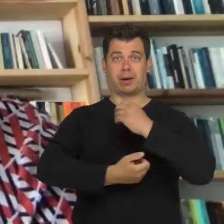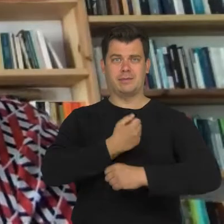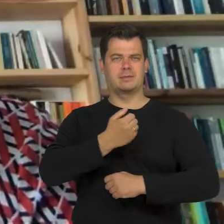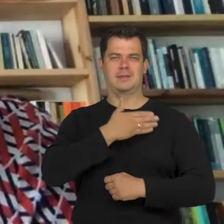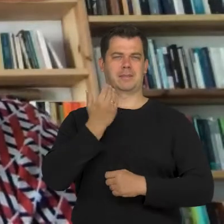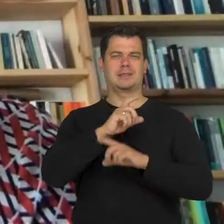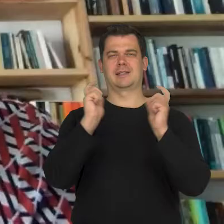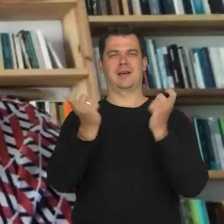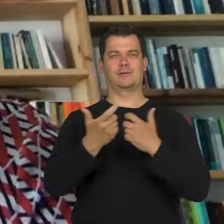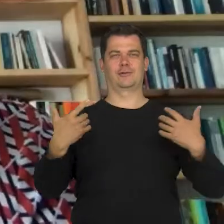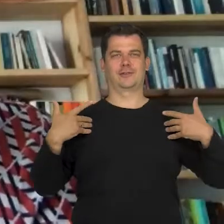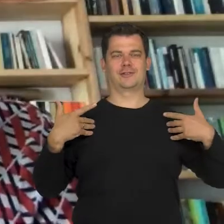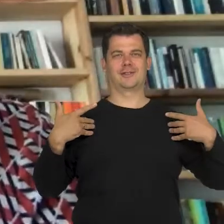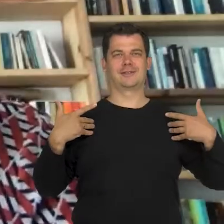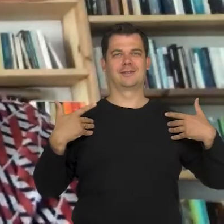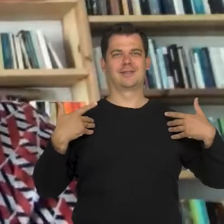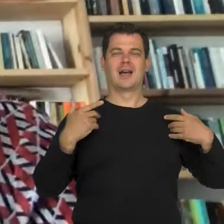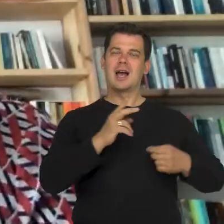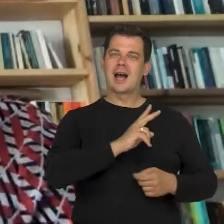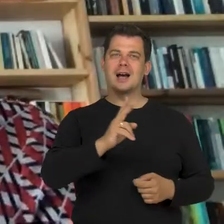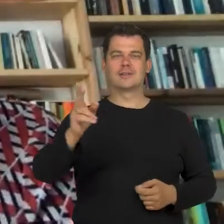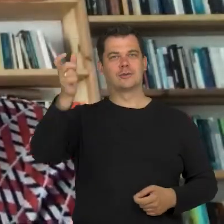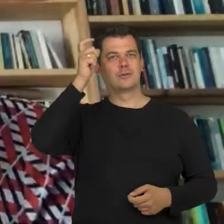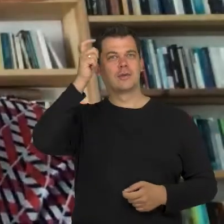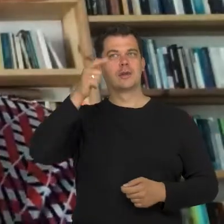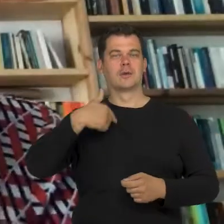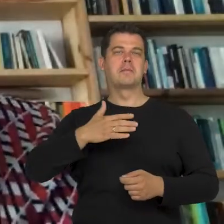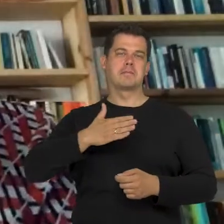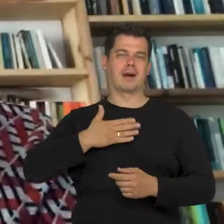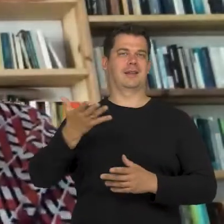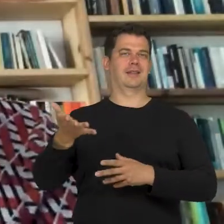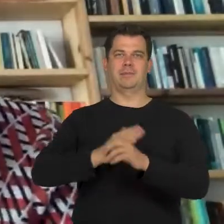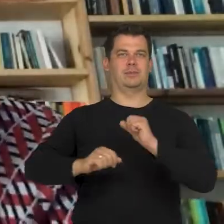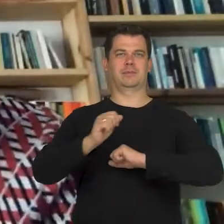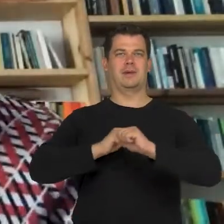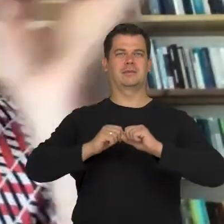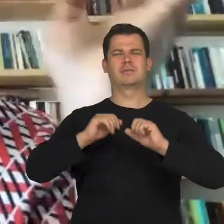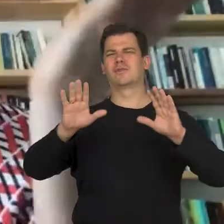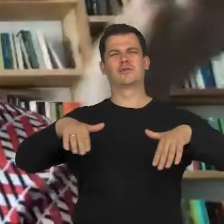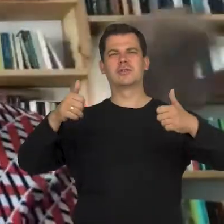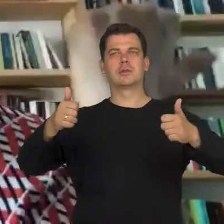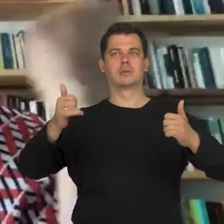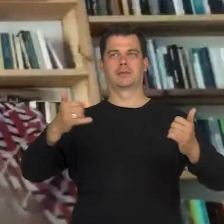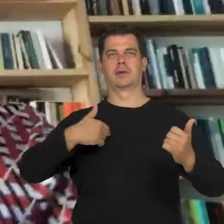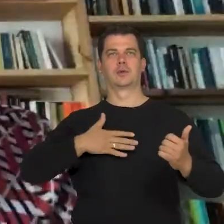and we all will experience some sort of disability but it all depends on how we define the word "experience".